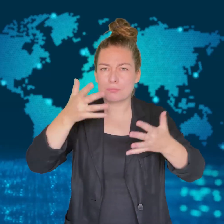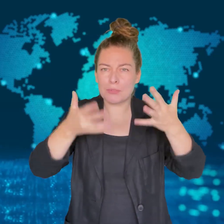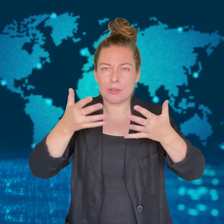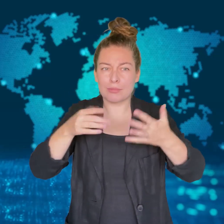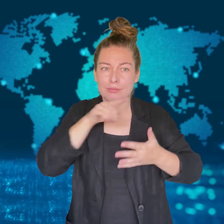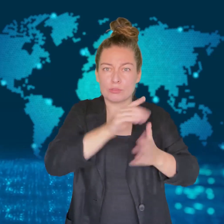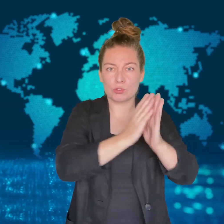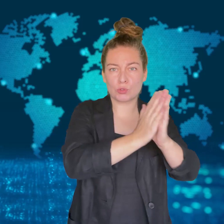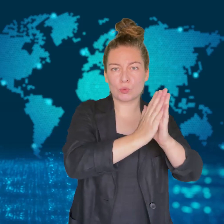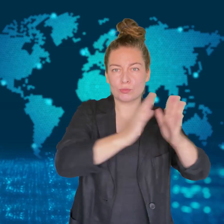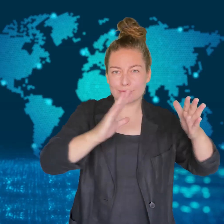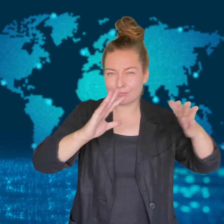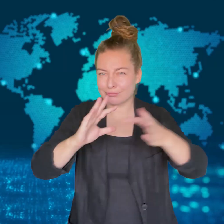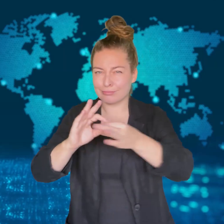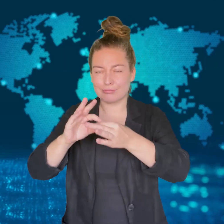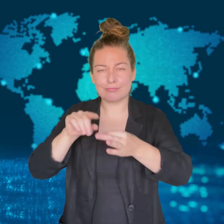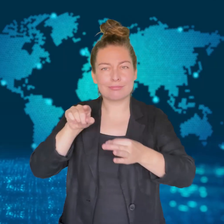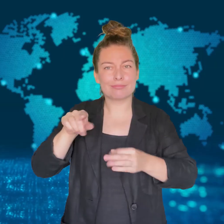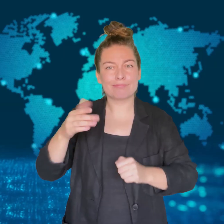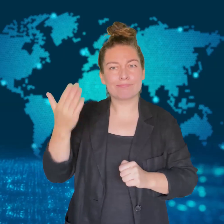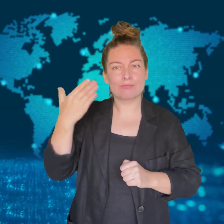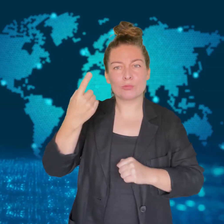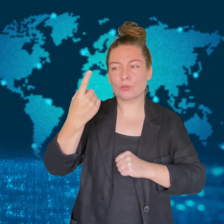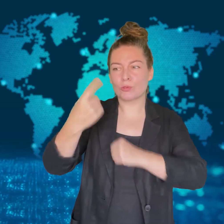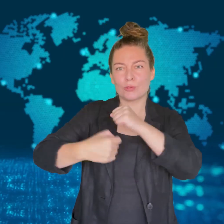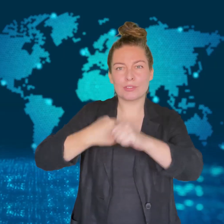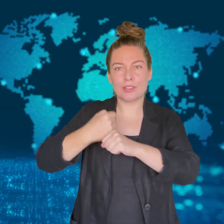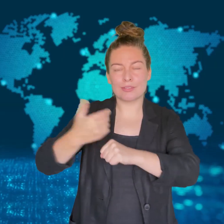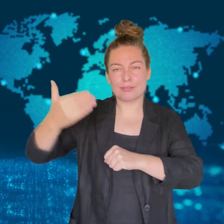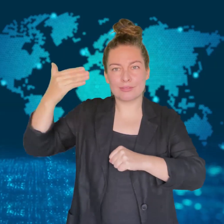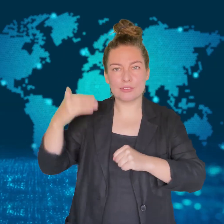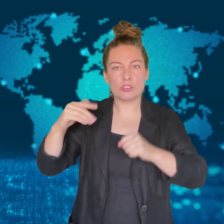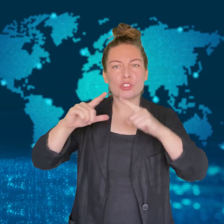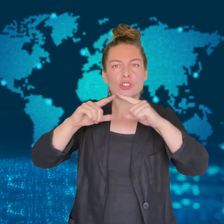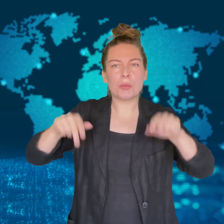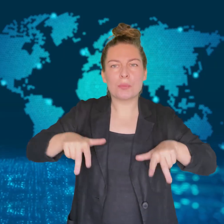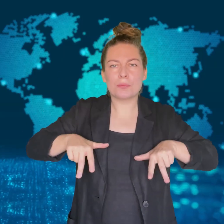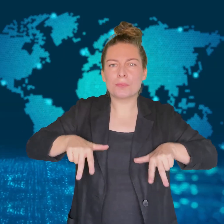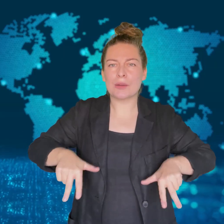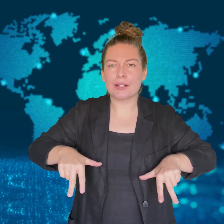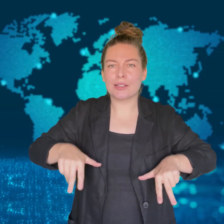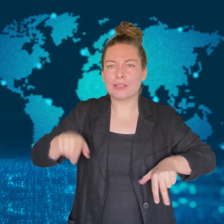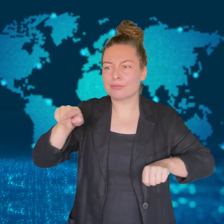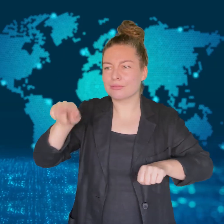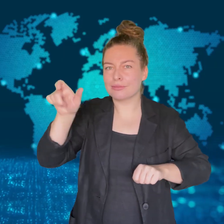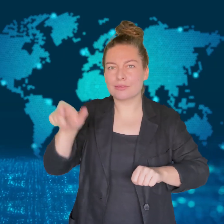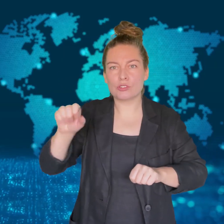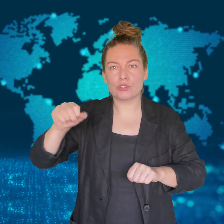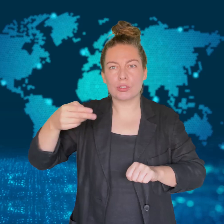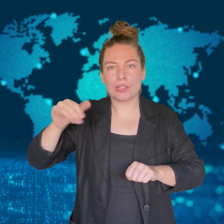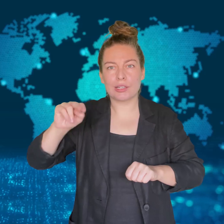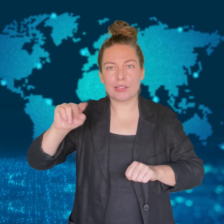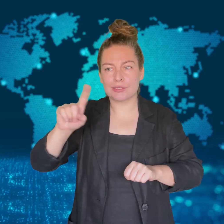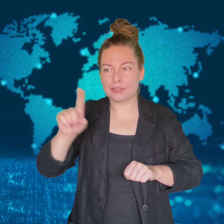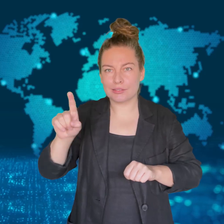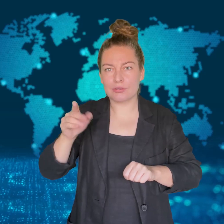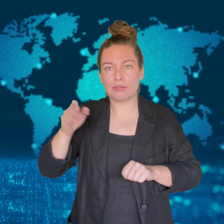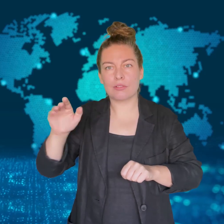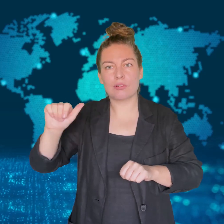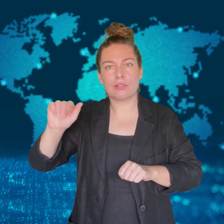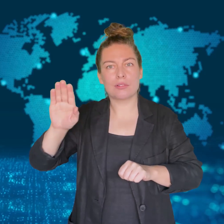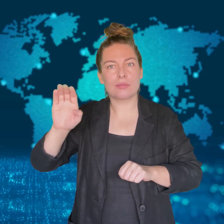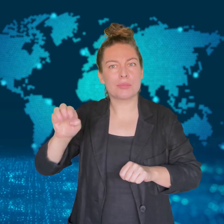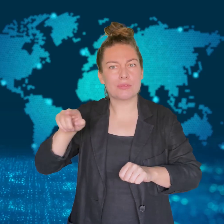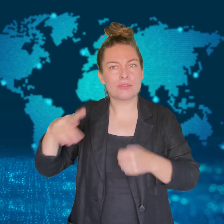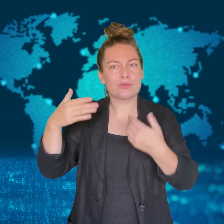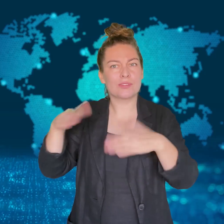It allegedly had ties to the assassination of